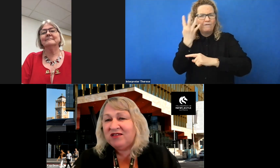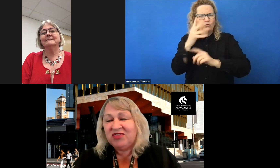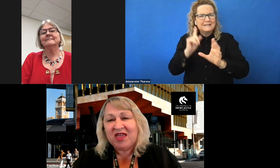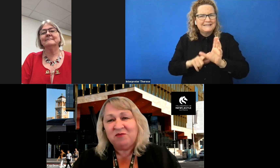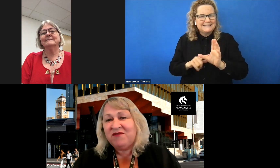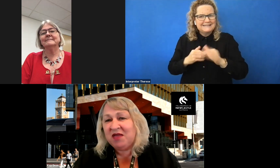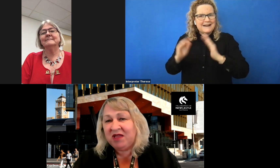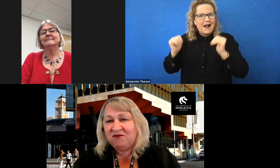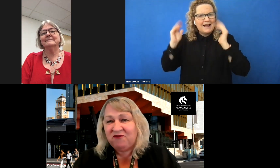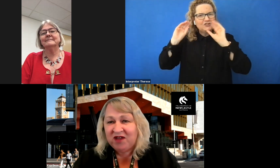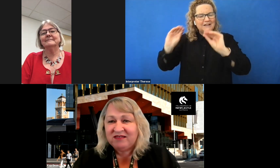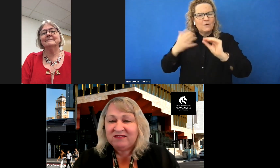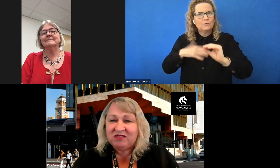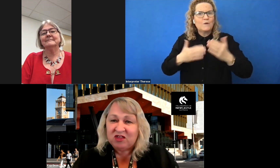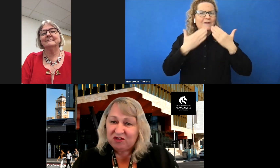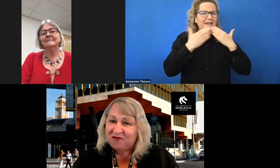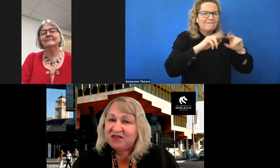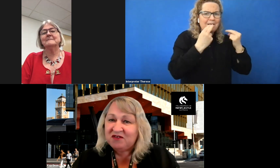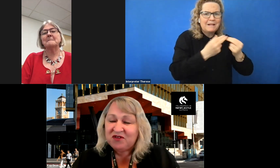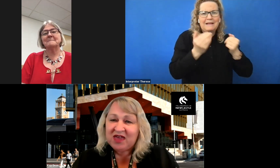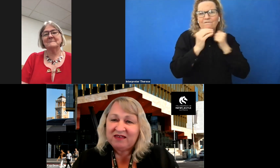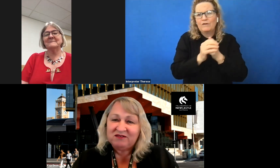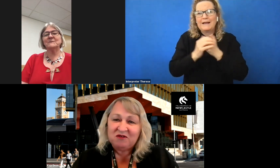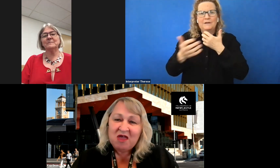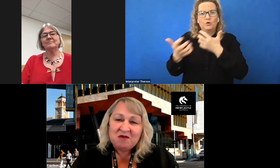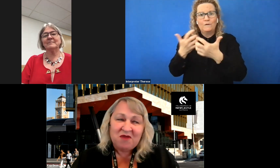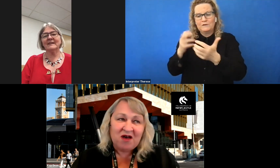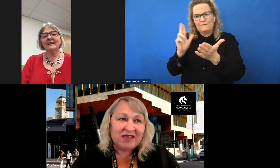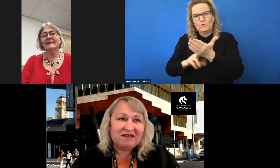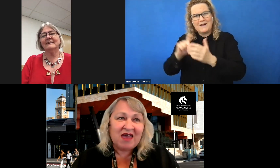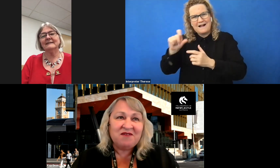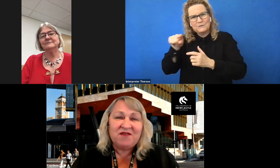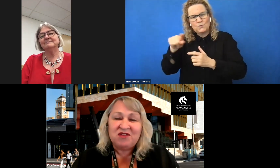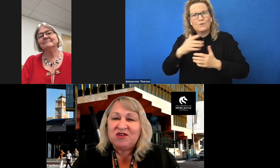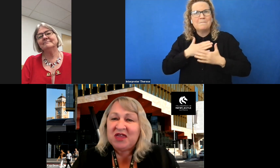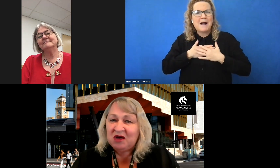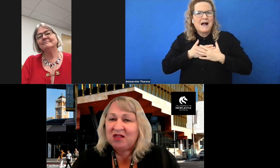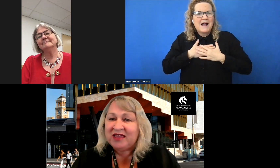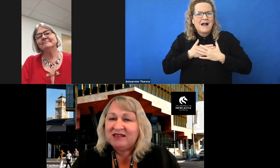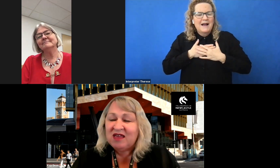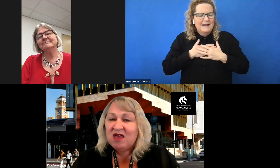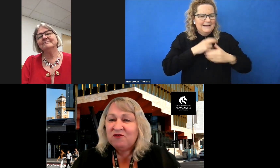to thank my family and friends, the University of Newcastle, my TAFE and uni colleagues